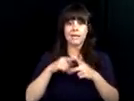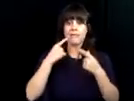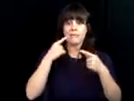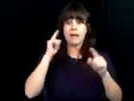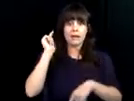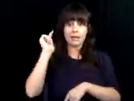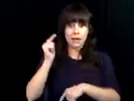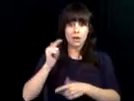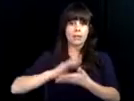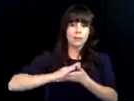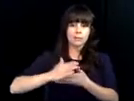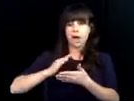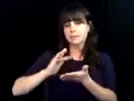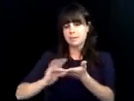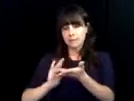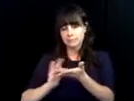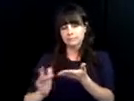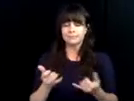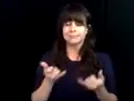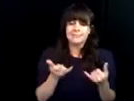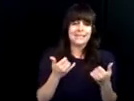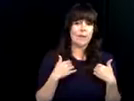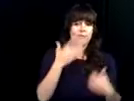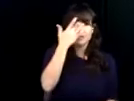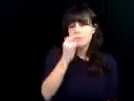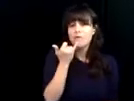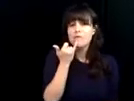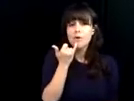Apple 2E computer and then IBM